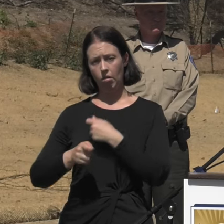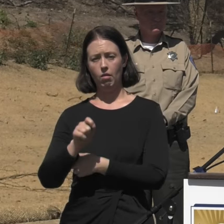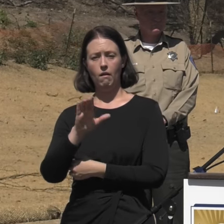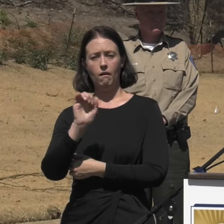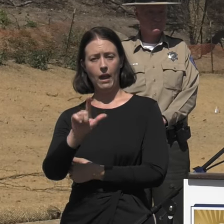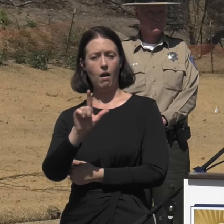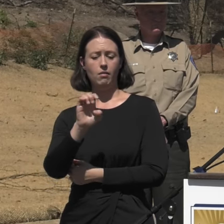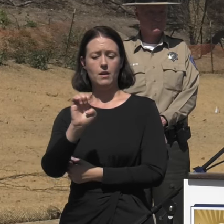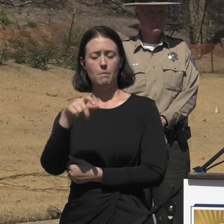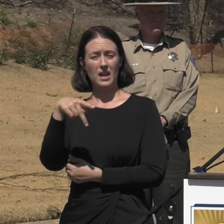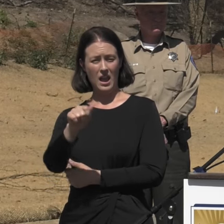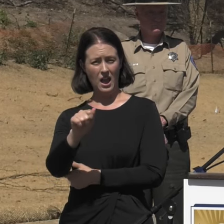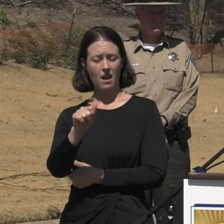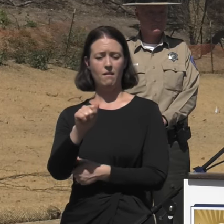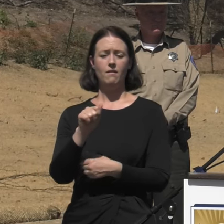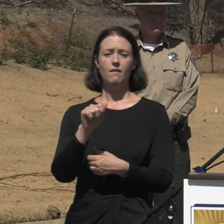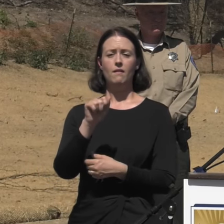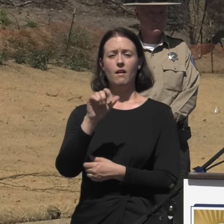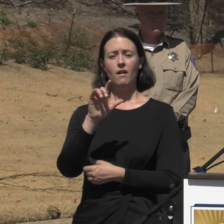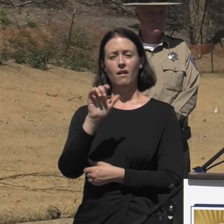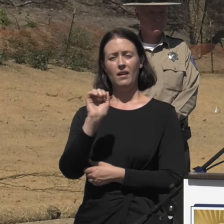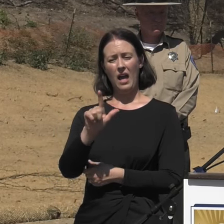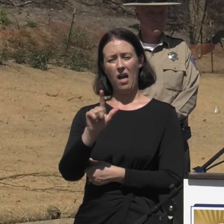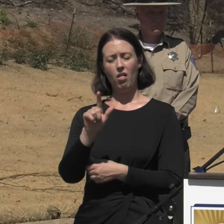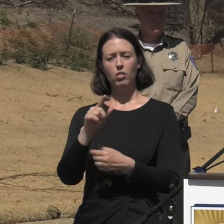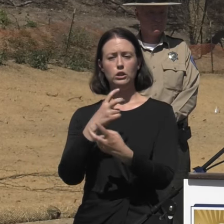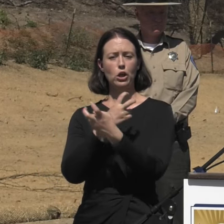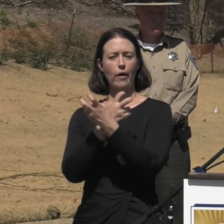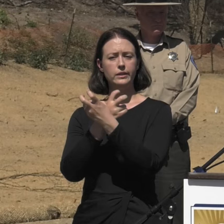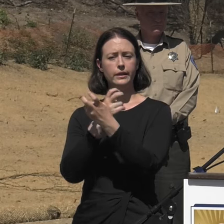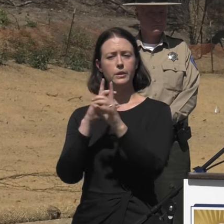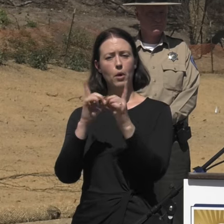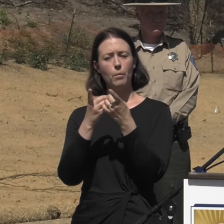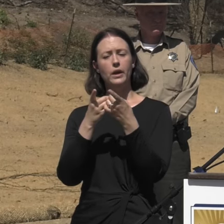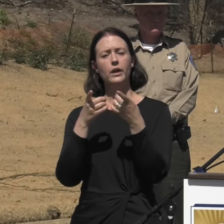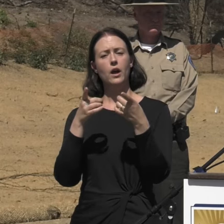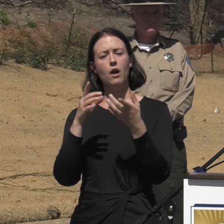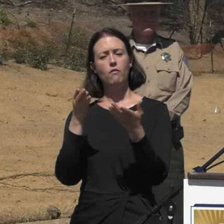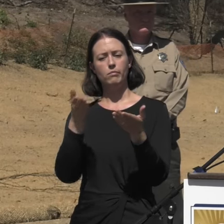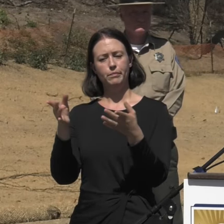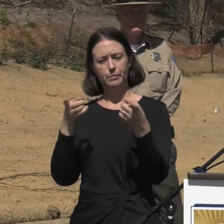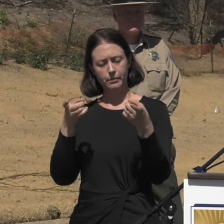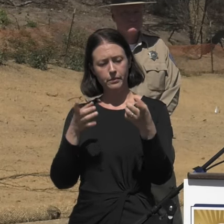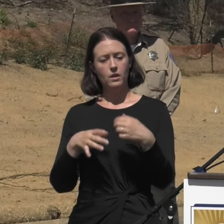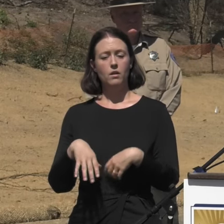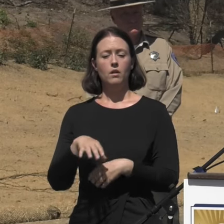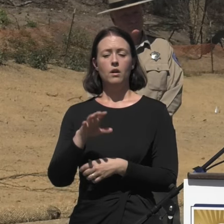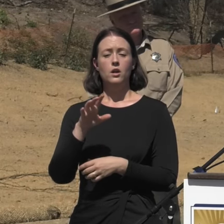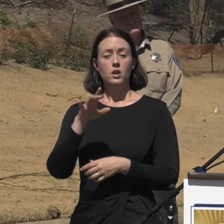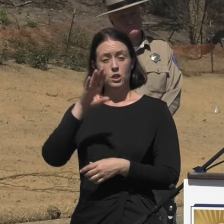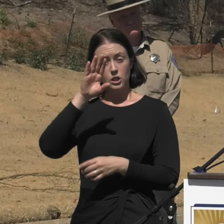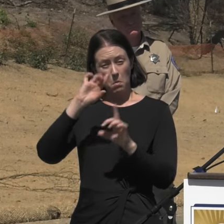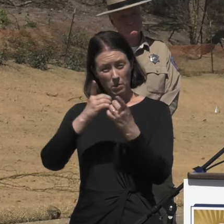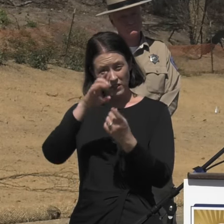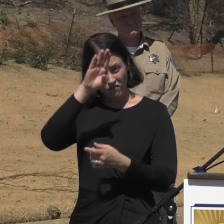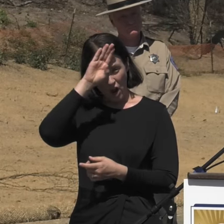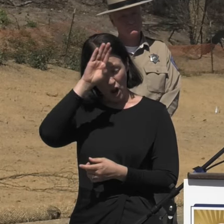California Department of Toxic Substances Control, the County Office of Emergency Management, the County Departments of Fire, Regional Planning,